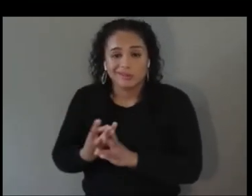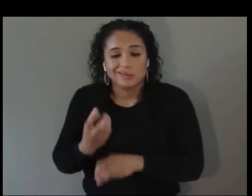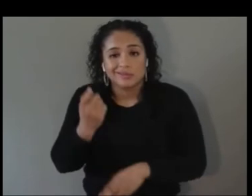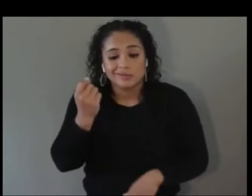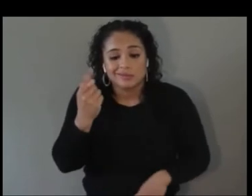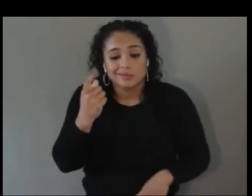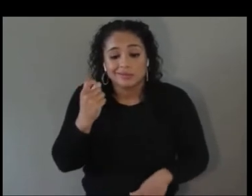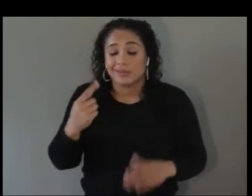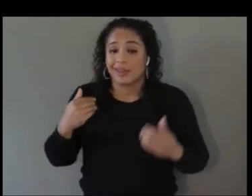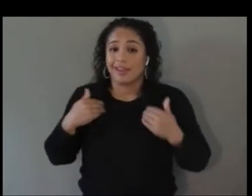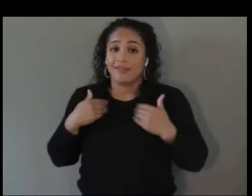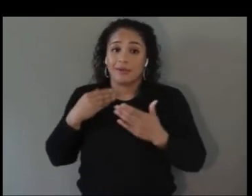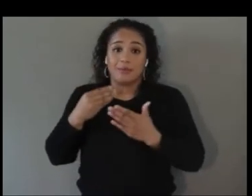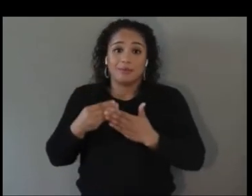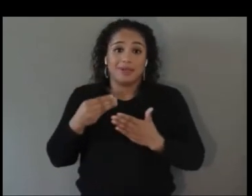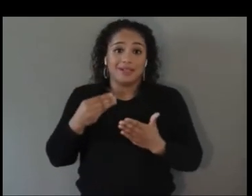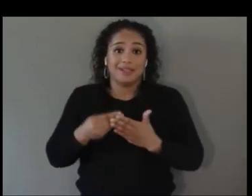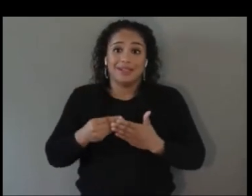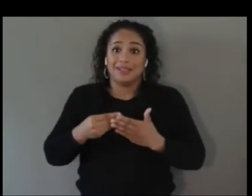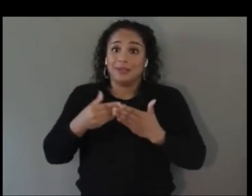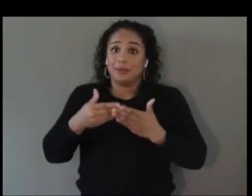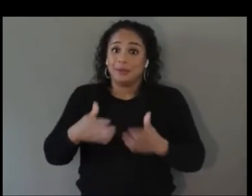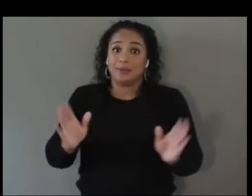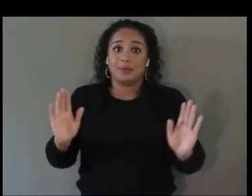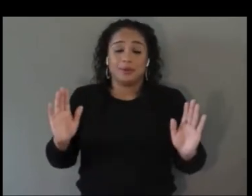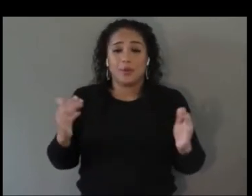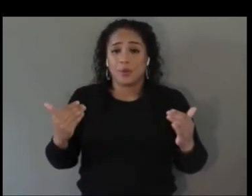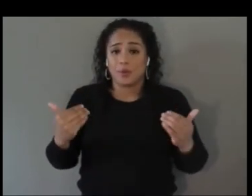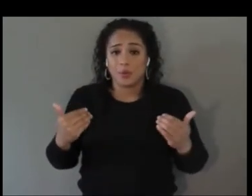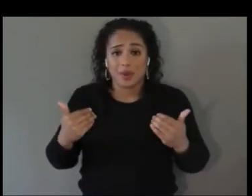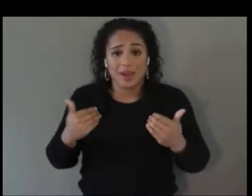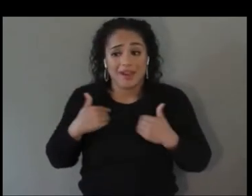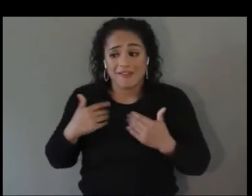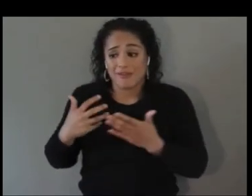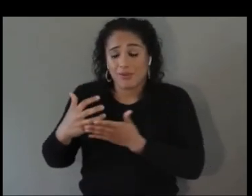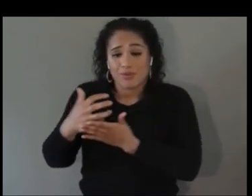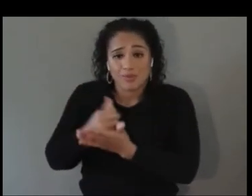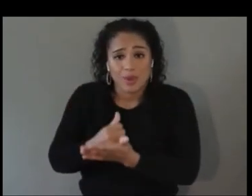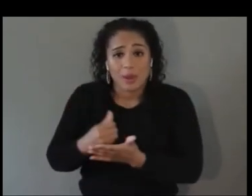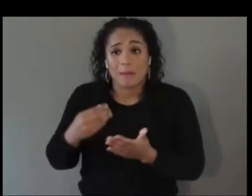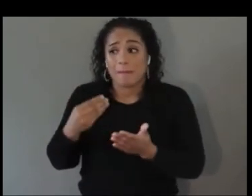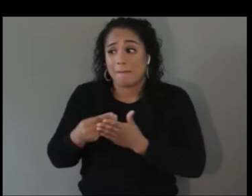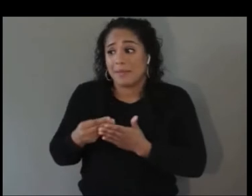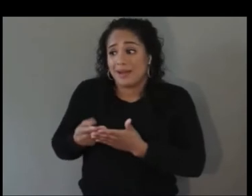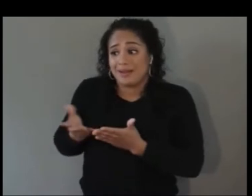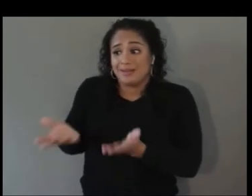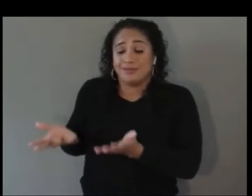abundance of gross domestic product that is just sitting on the sidelines waiting to be deployed